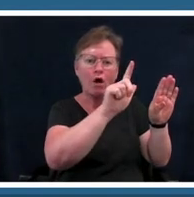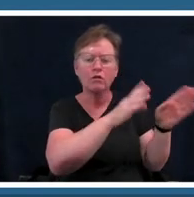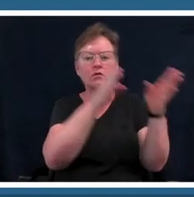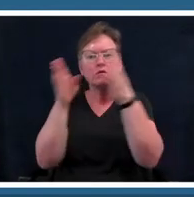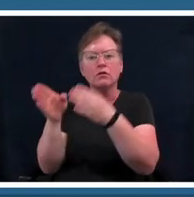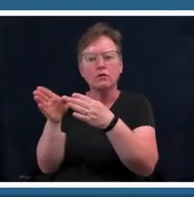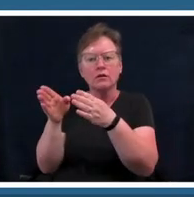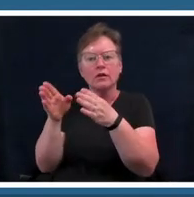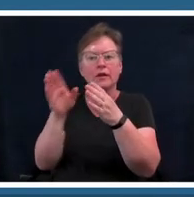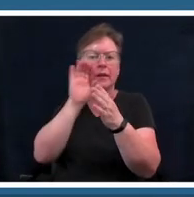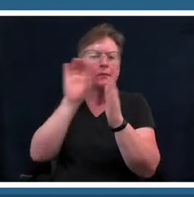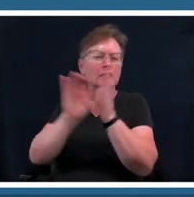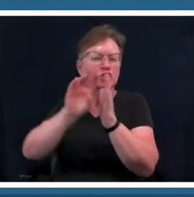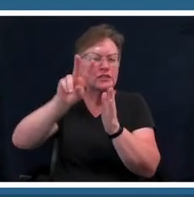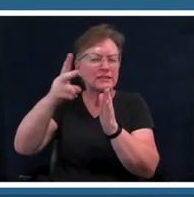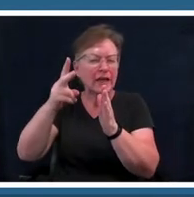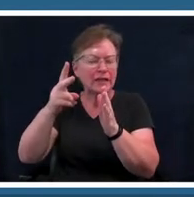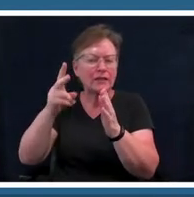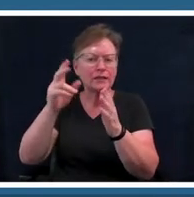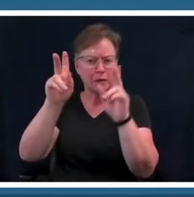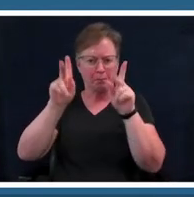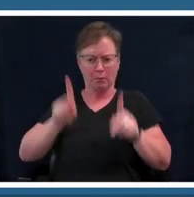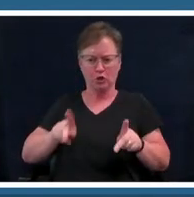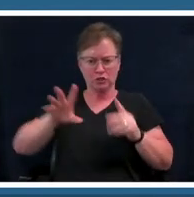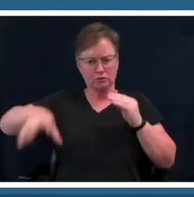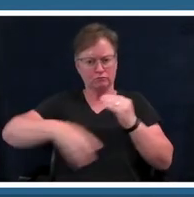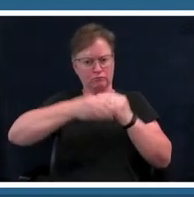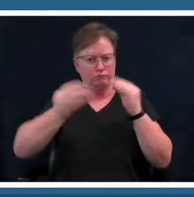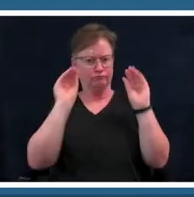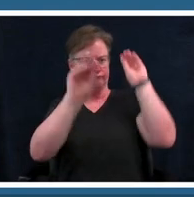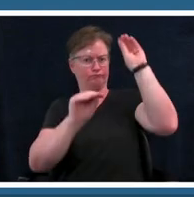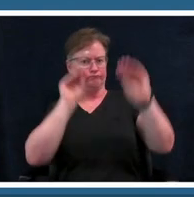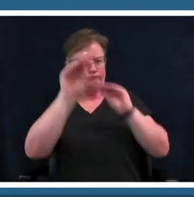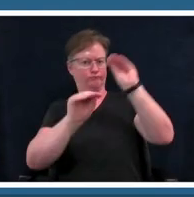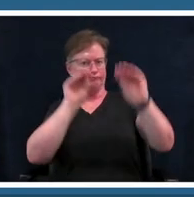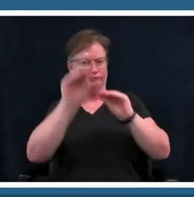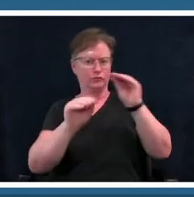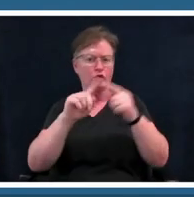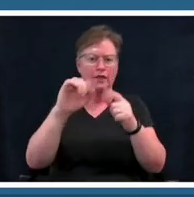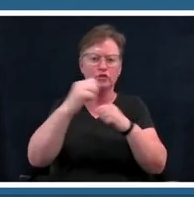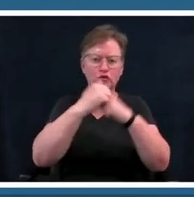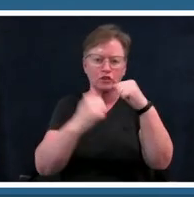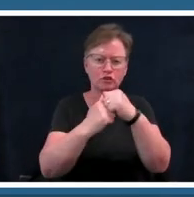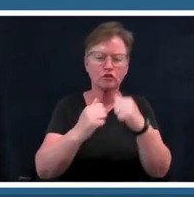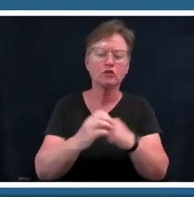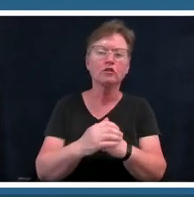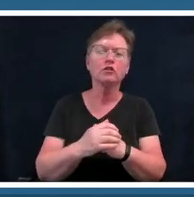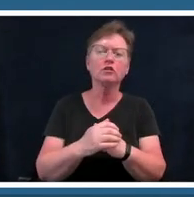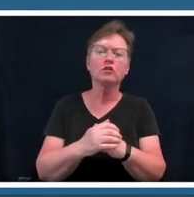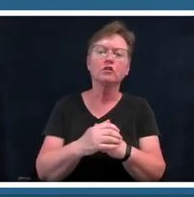the structure so her series really takes this this